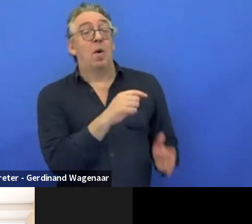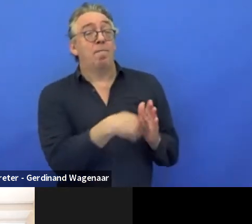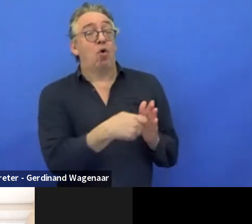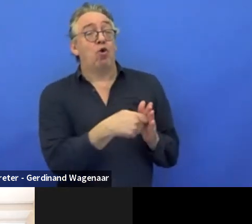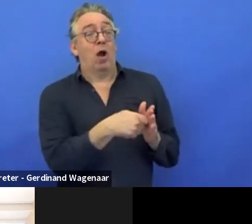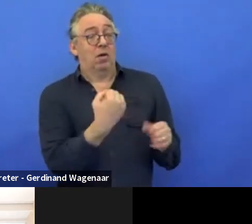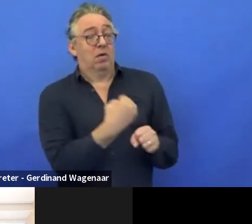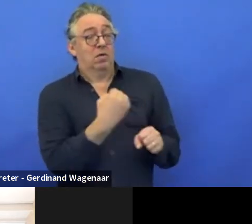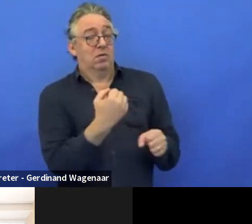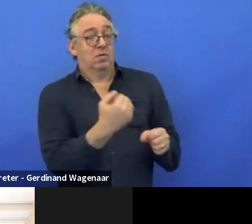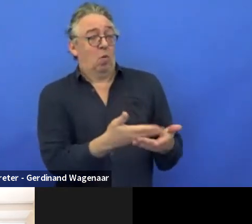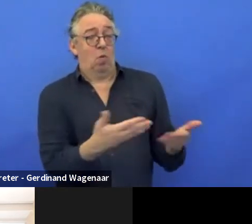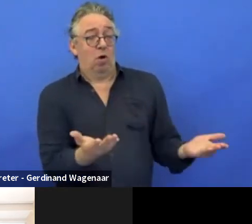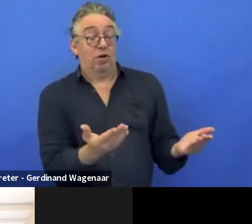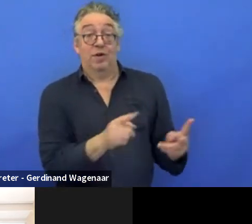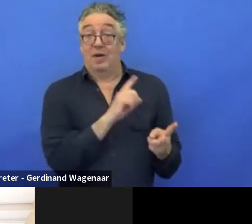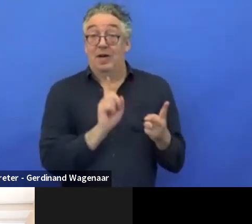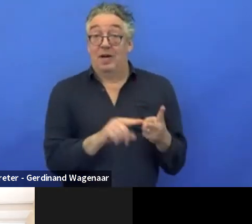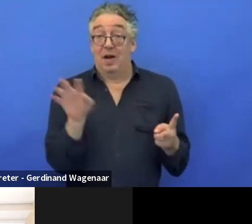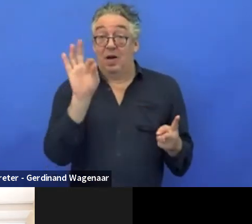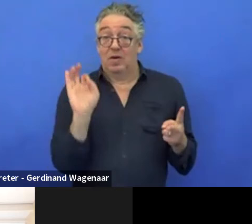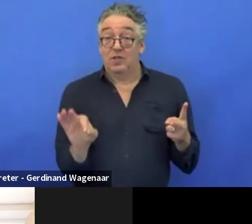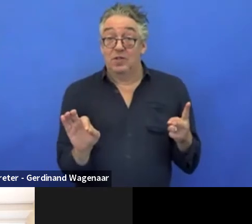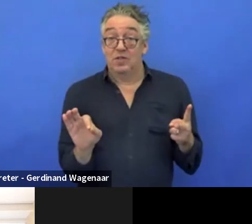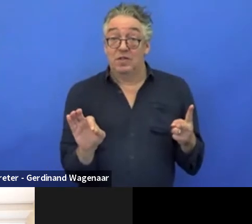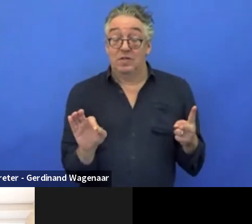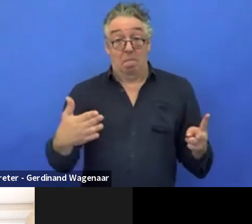The second question is: what are the activities for my organisation?